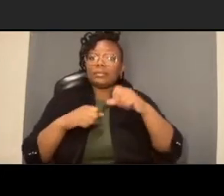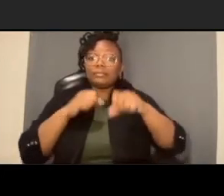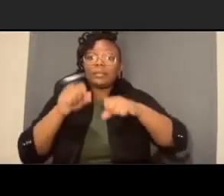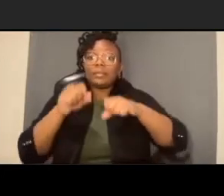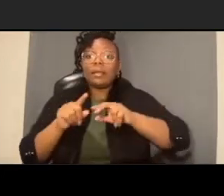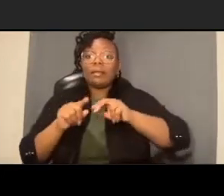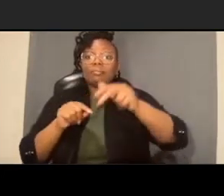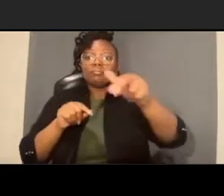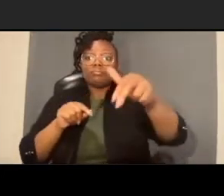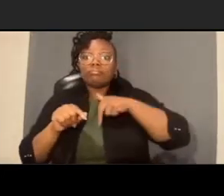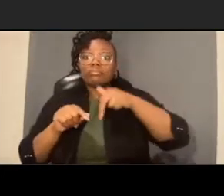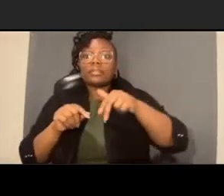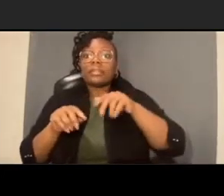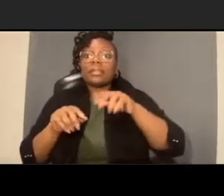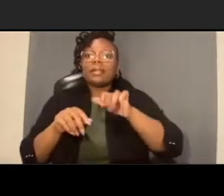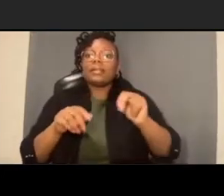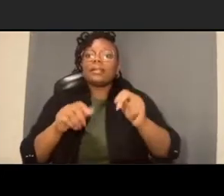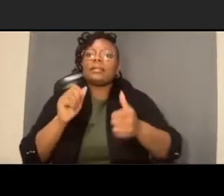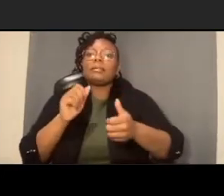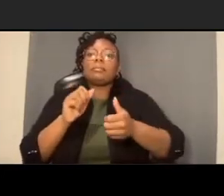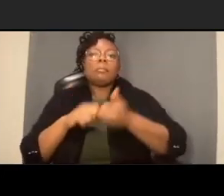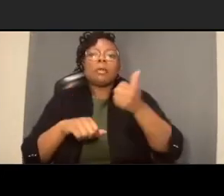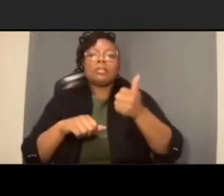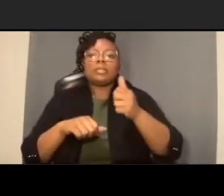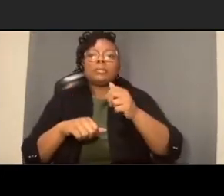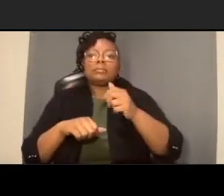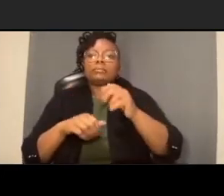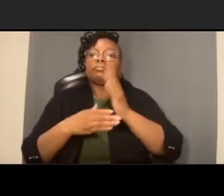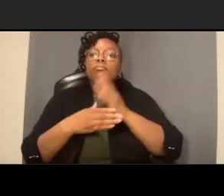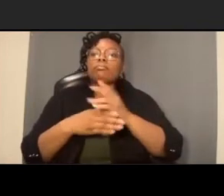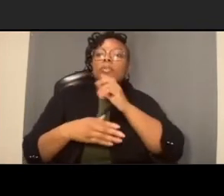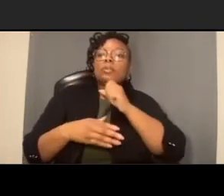of folks with kids who have to drive their kids to school and the like so it strikes